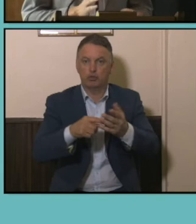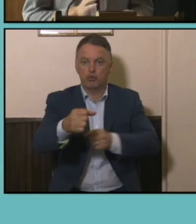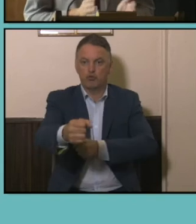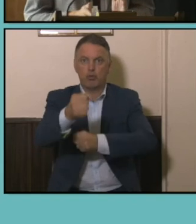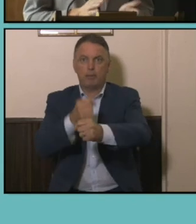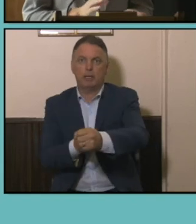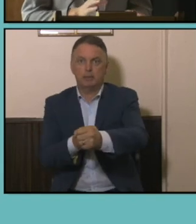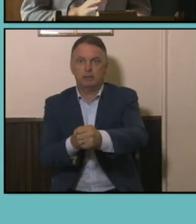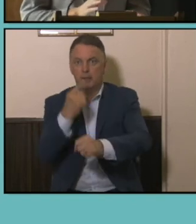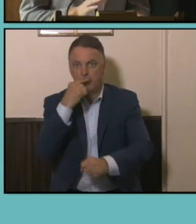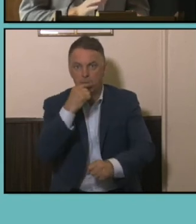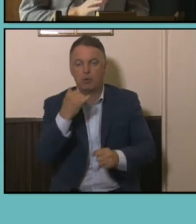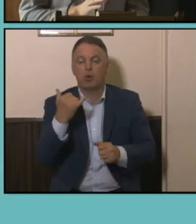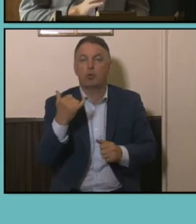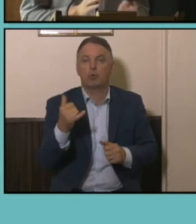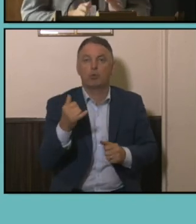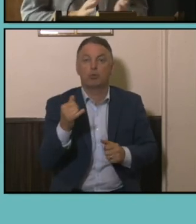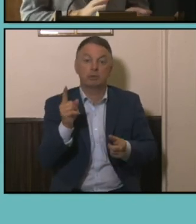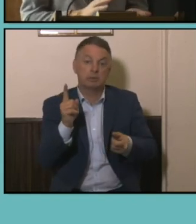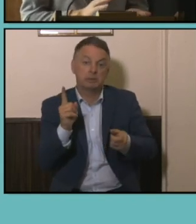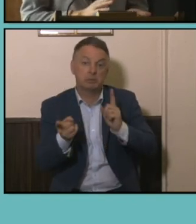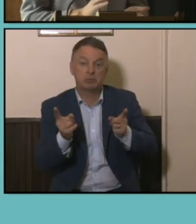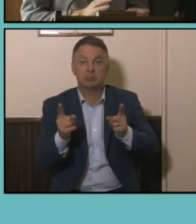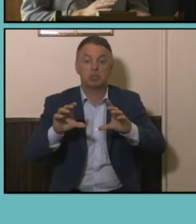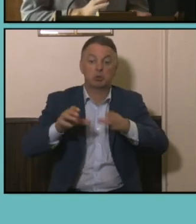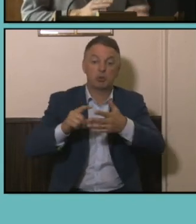inter-generational dynamics where particular cohorts may struggle to hand